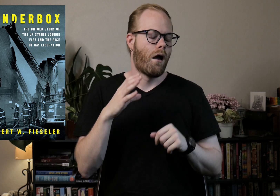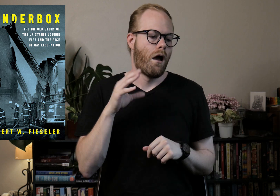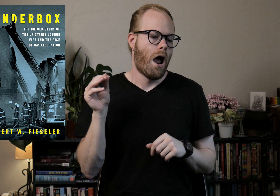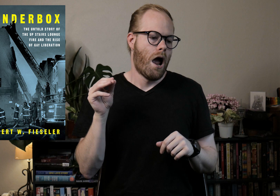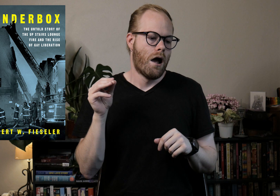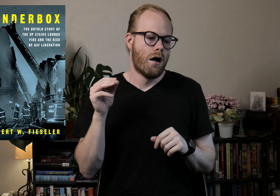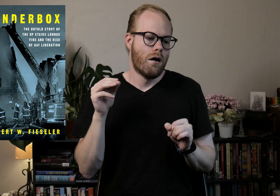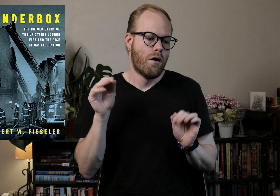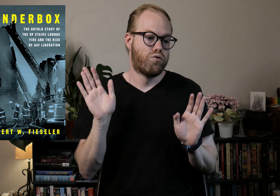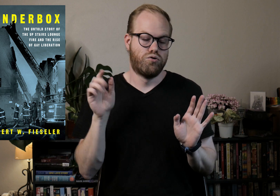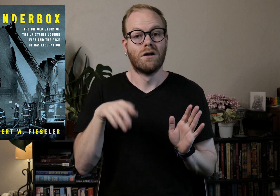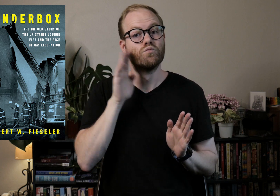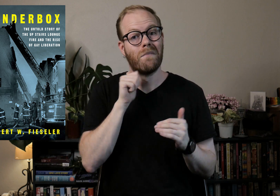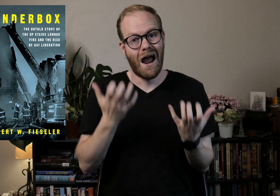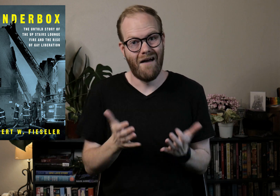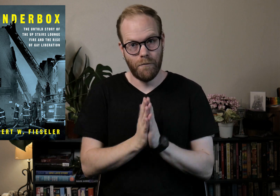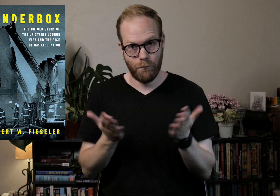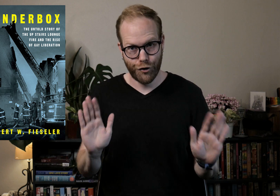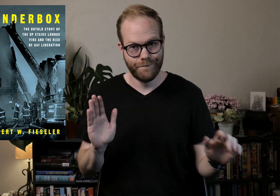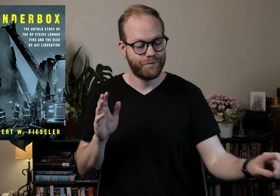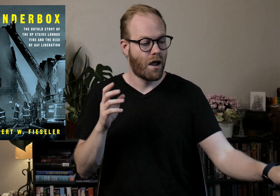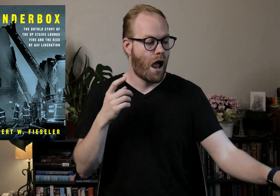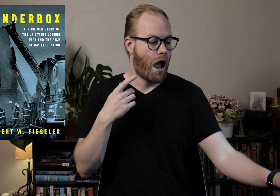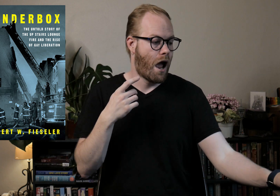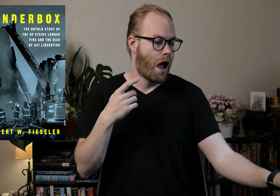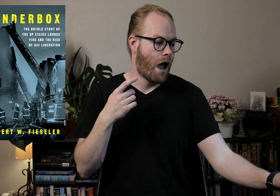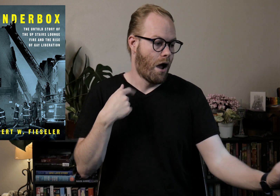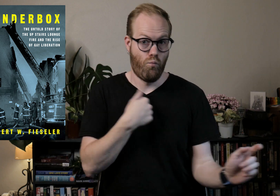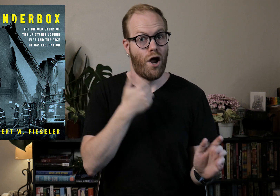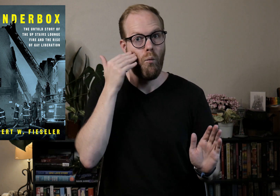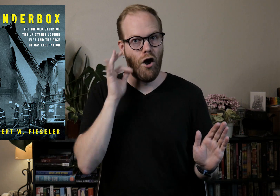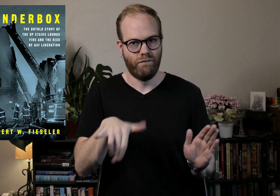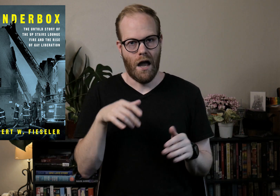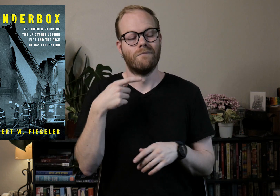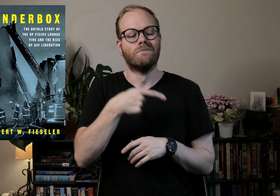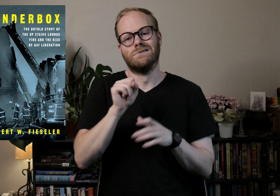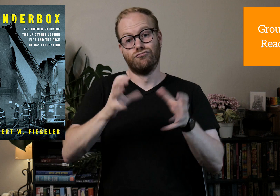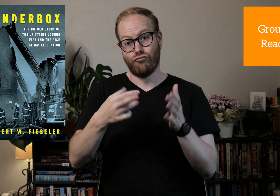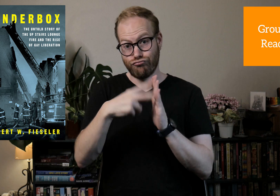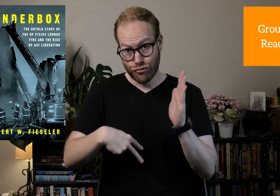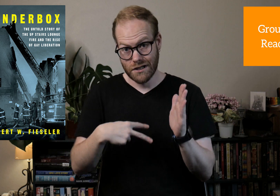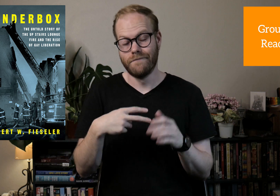And... This will be a heavy book. We're aware of that, this is the Group Read.